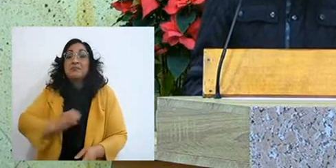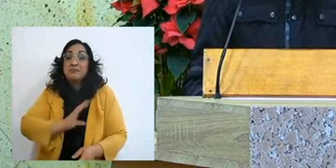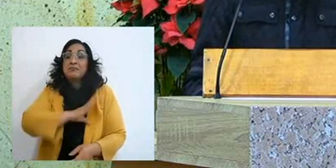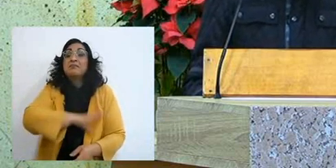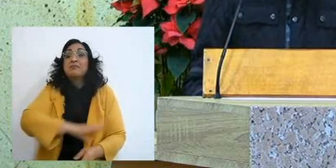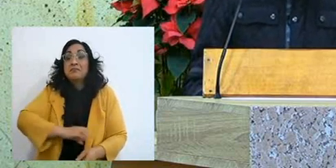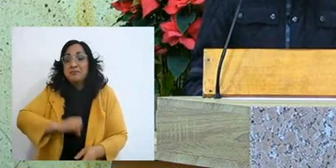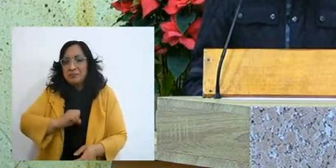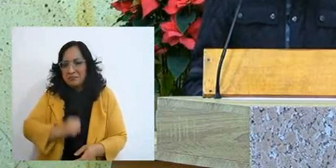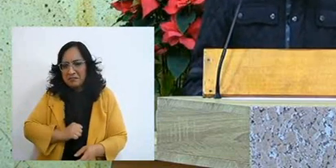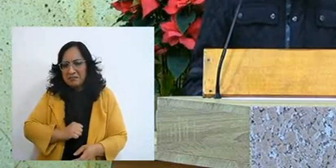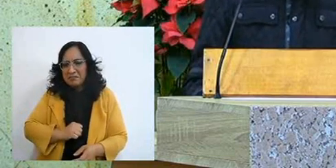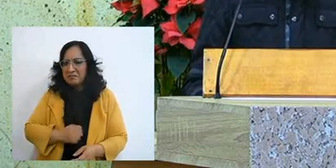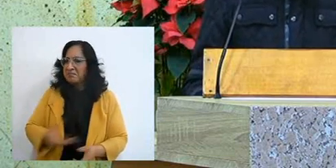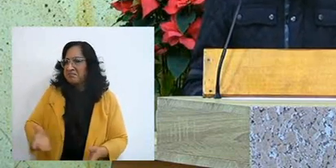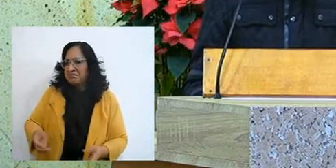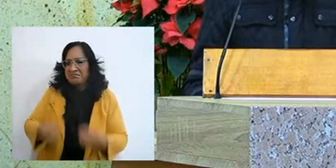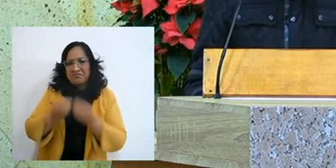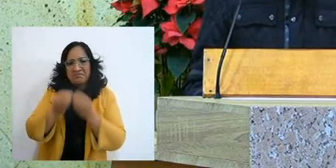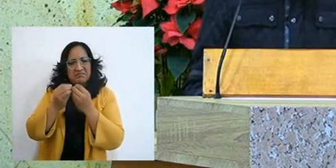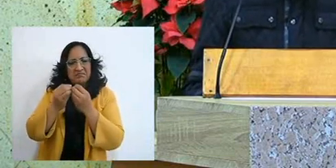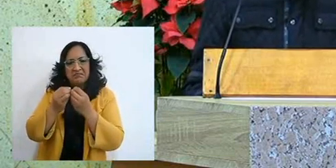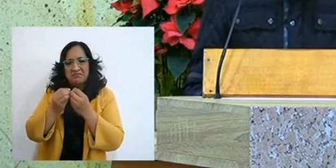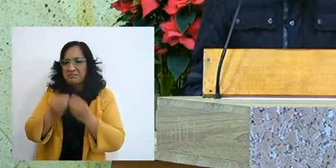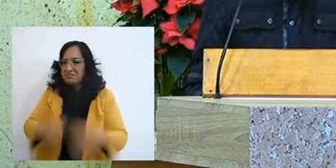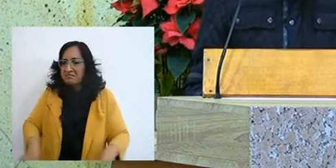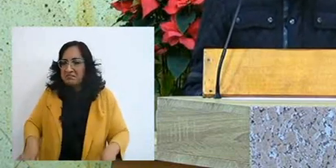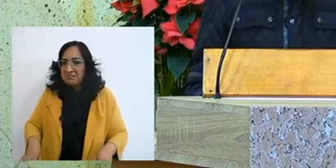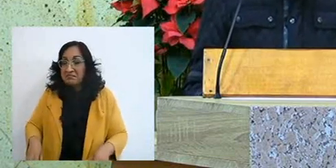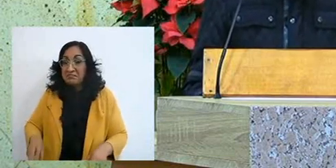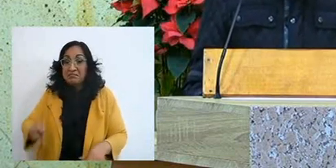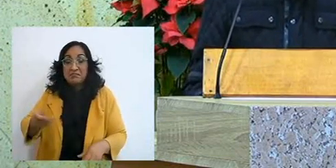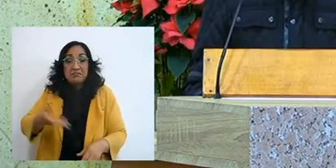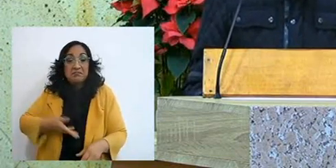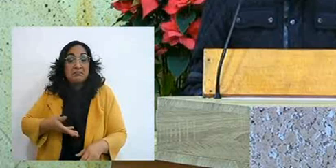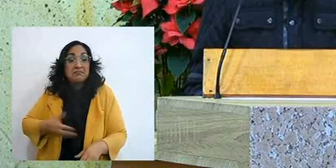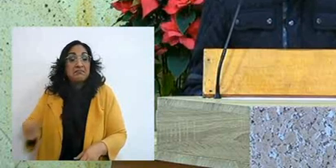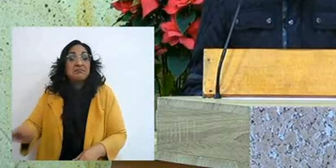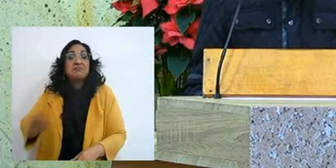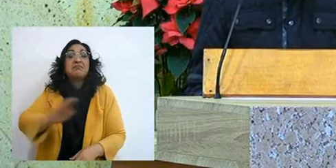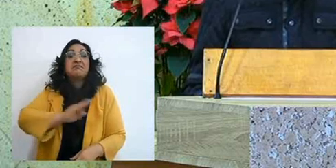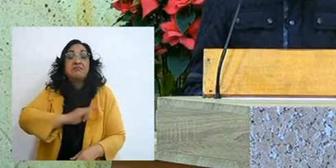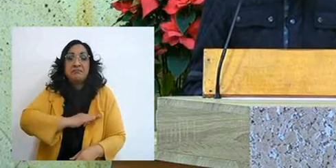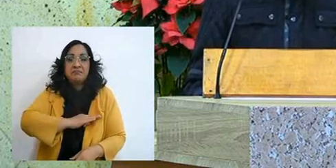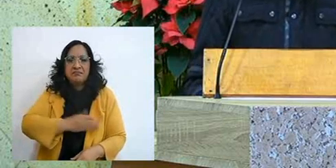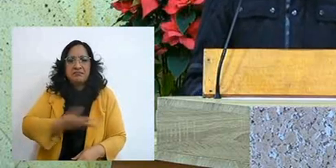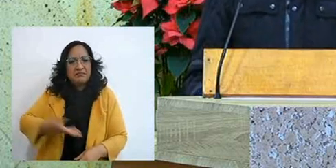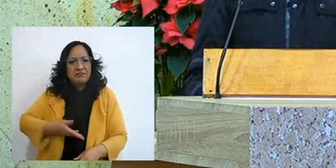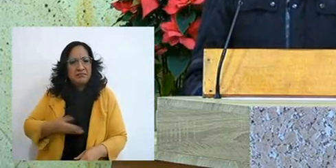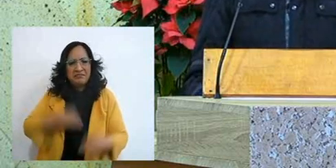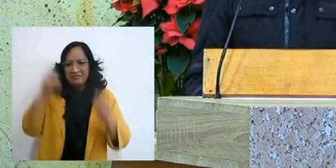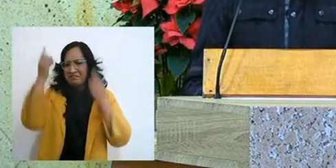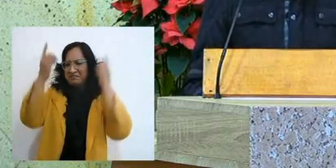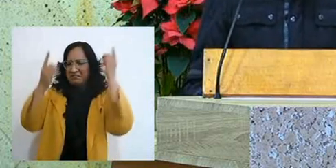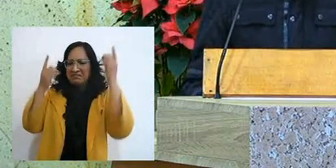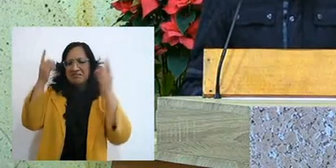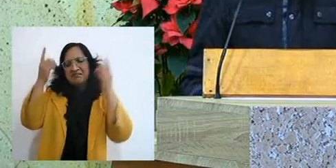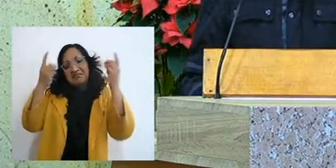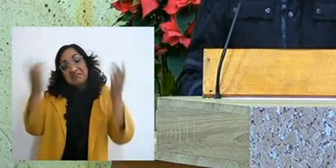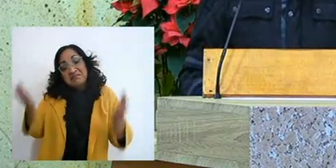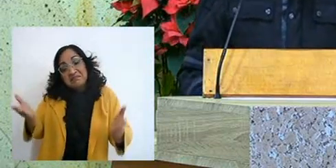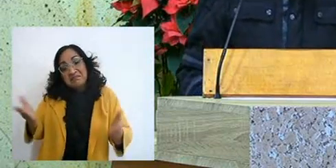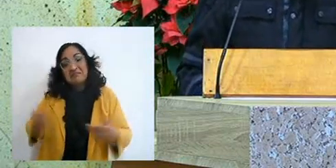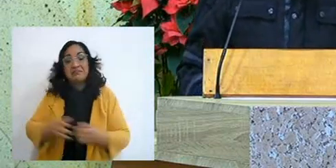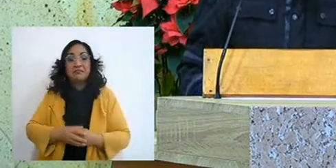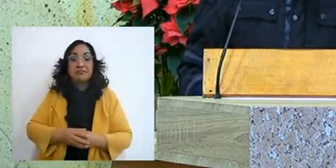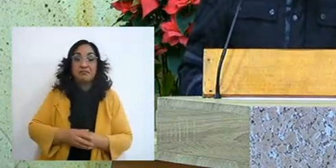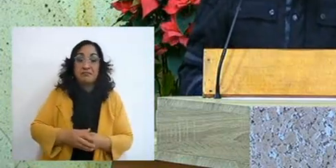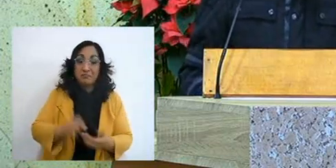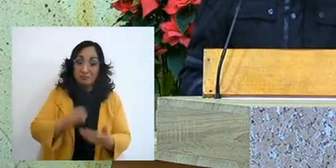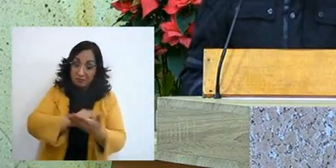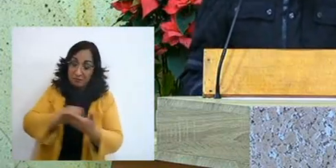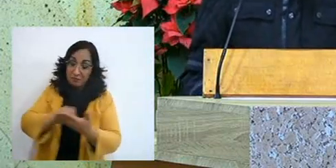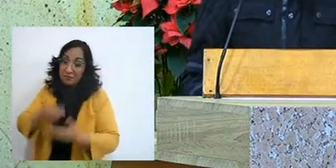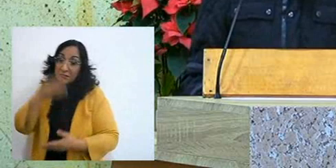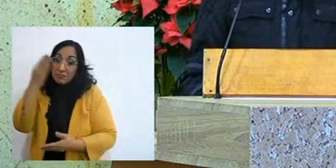to stop believing, is to lose faith, to be skeptical, reading the Word, the Scriptures, calls my attention a lot.